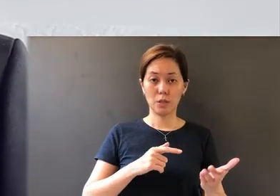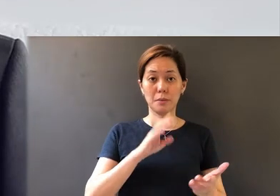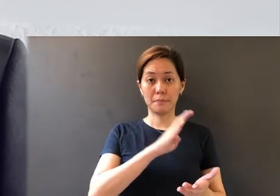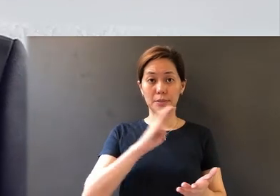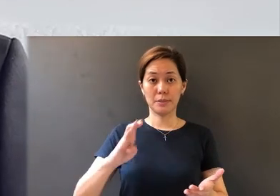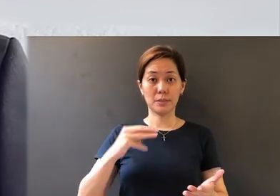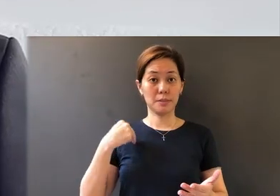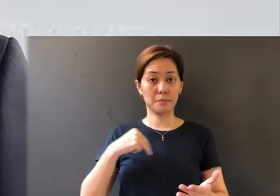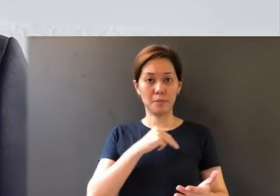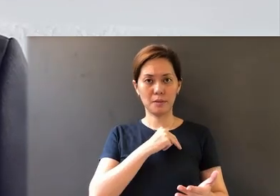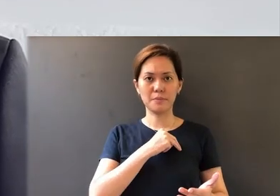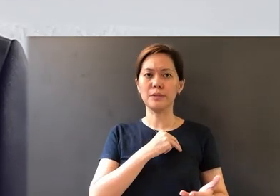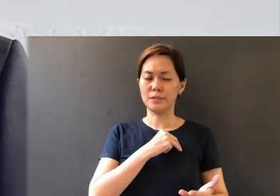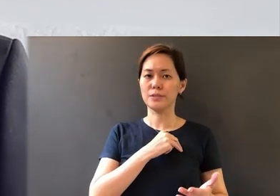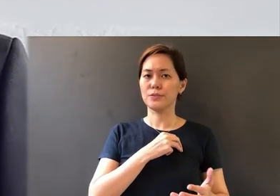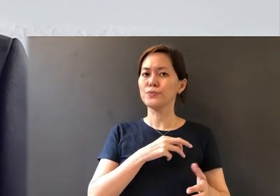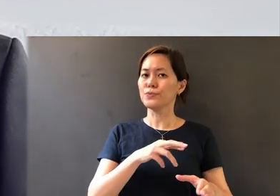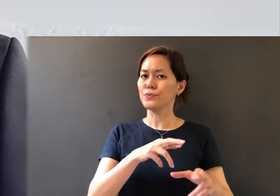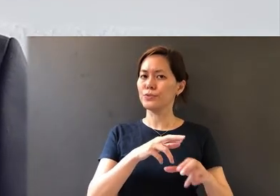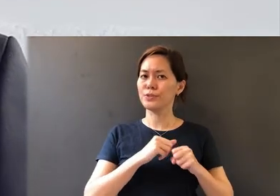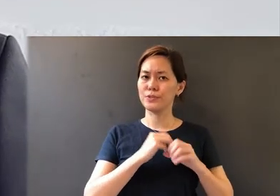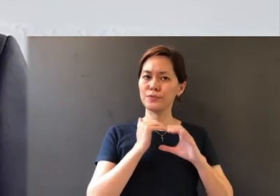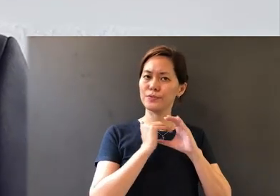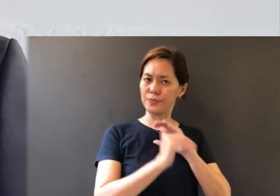members of Bartley Christian Church would have received an